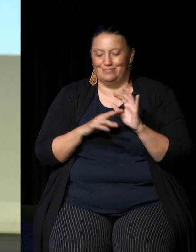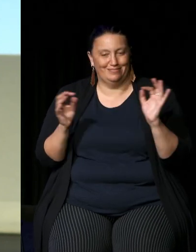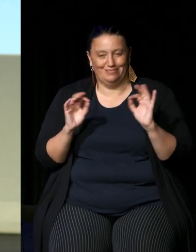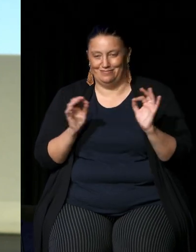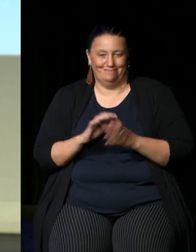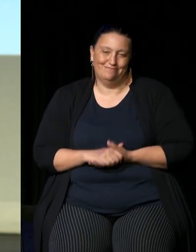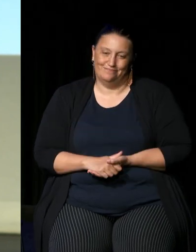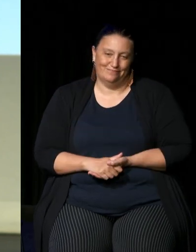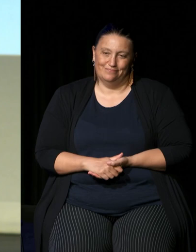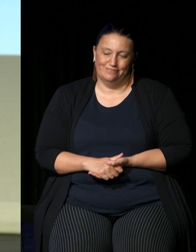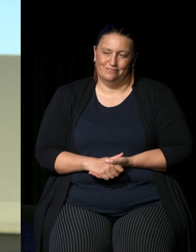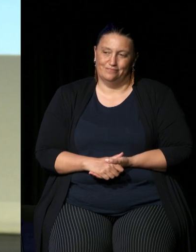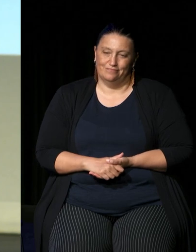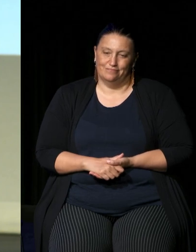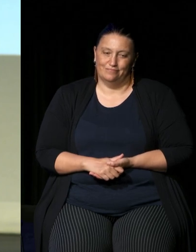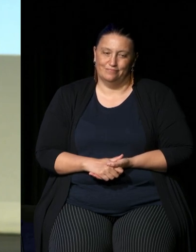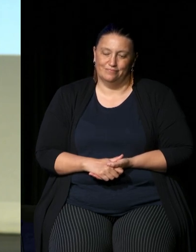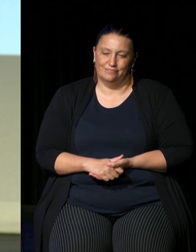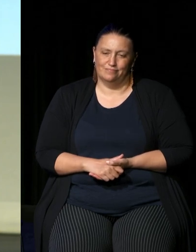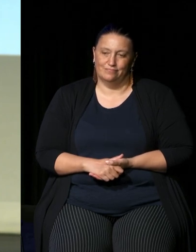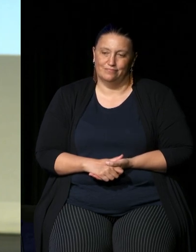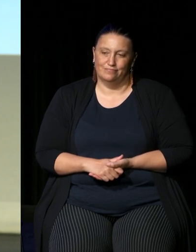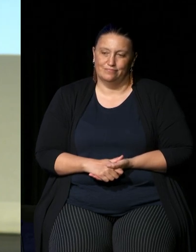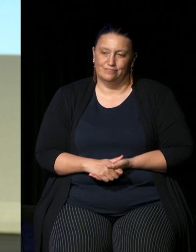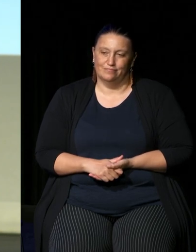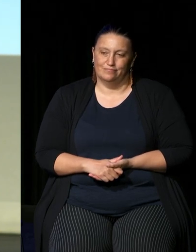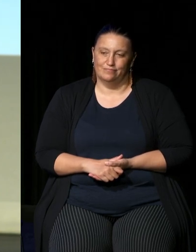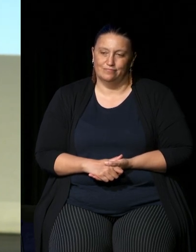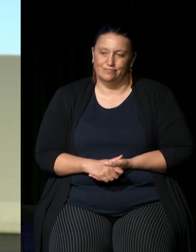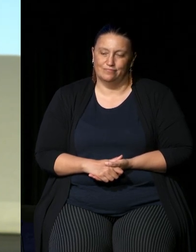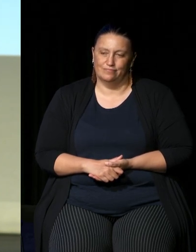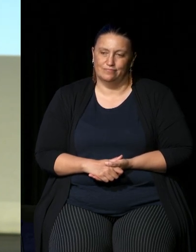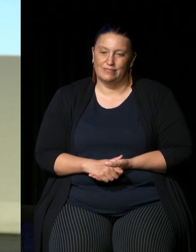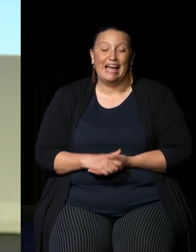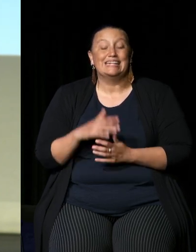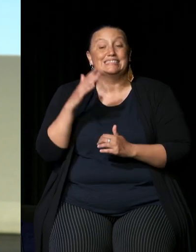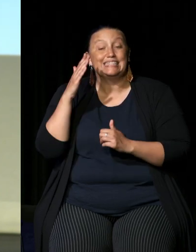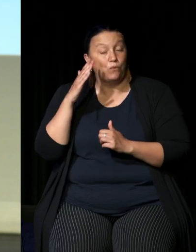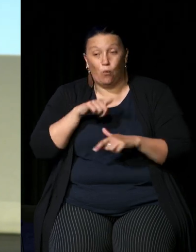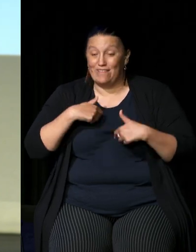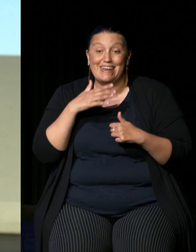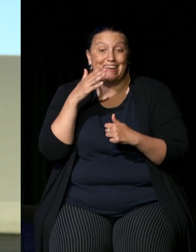this is you know this is our representative so it has never been suggested that it does have that